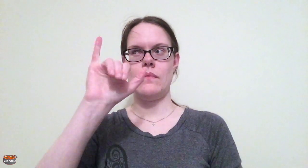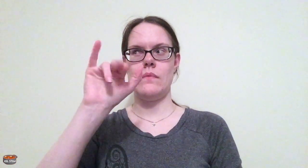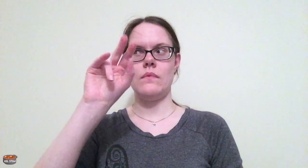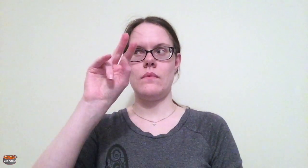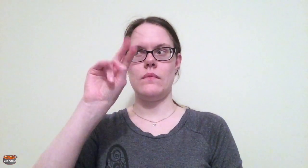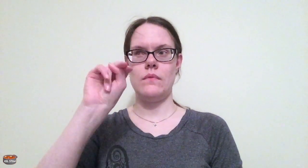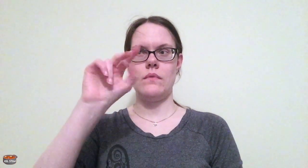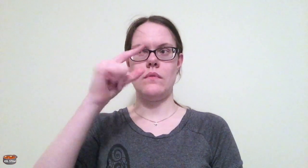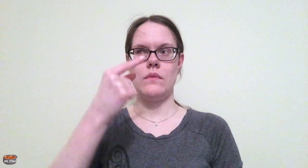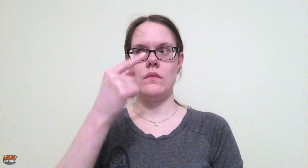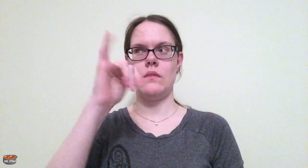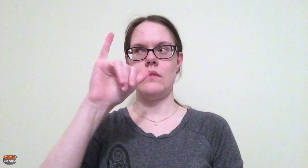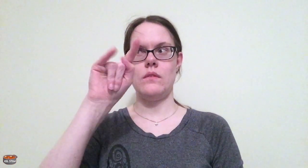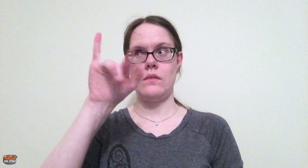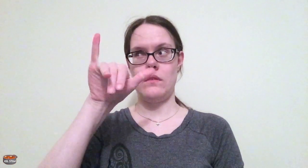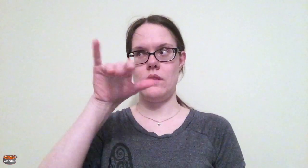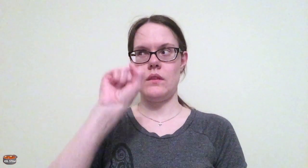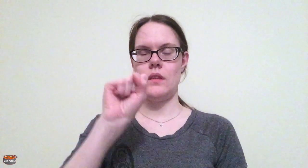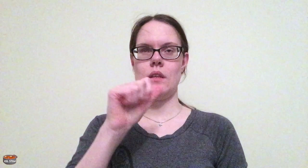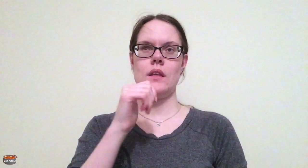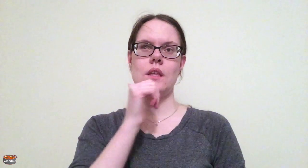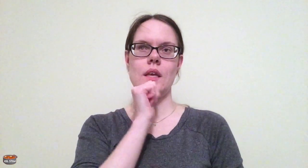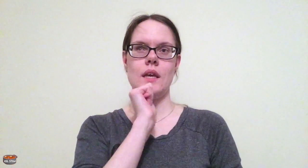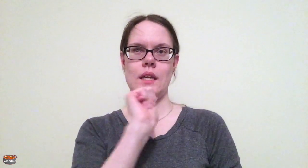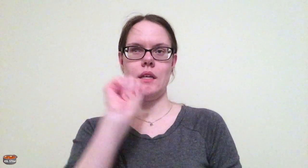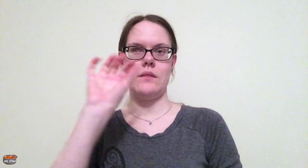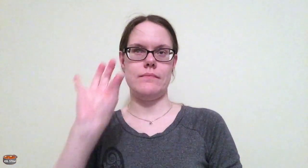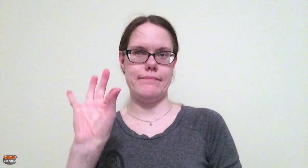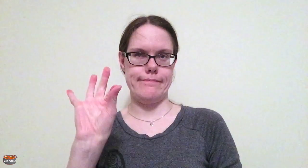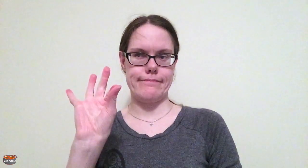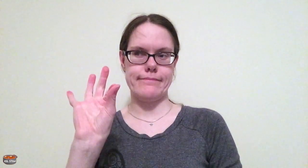meningitis and he was around